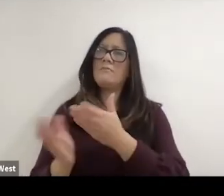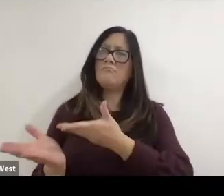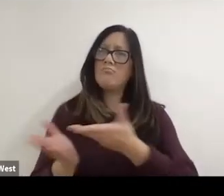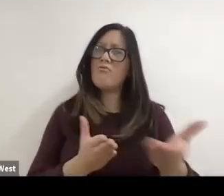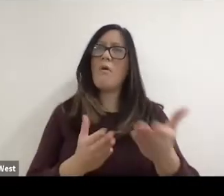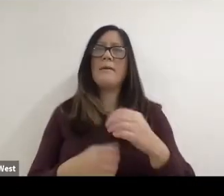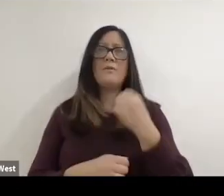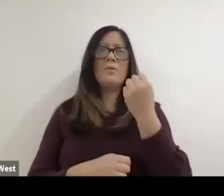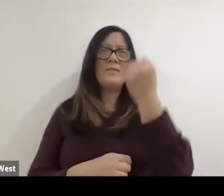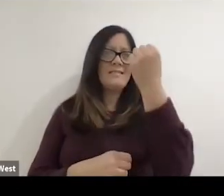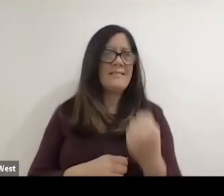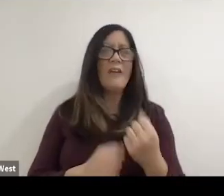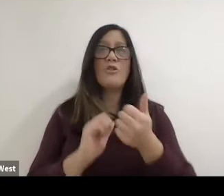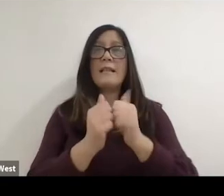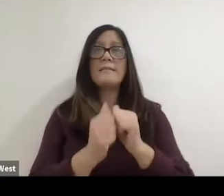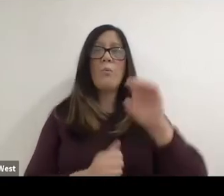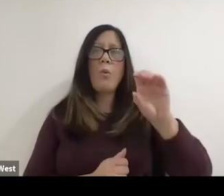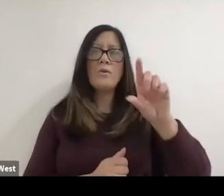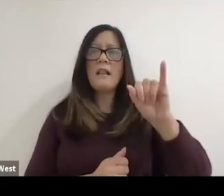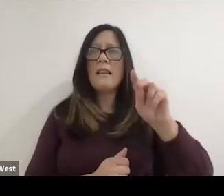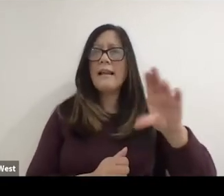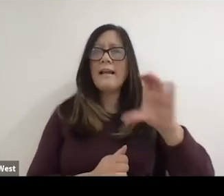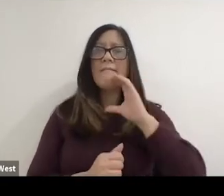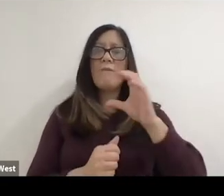Saturday sports clinic for kids with with disabilities to get involved